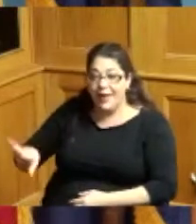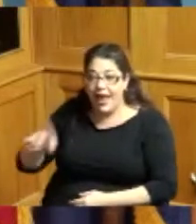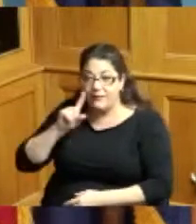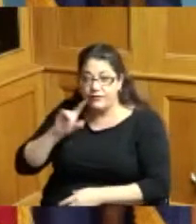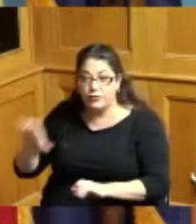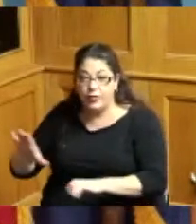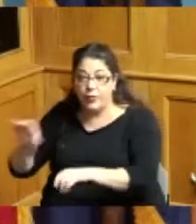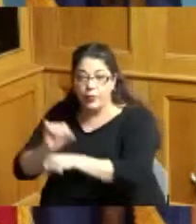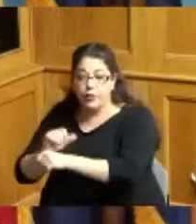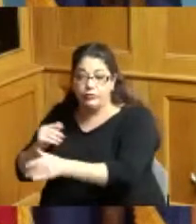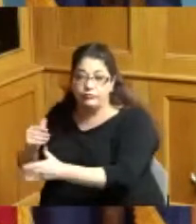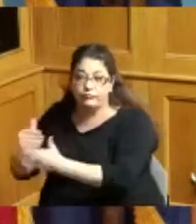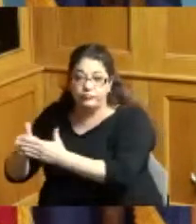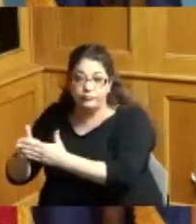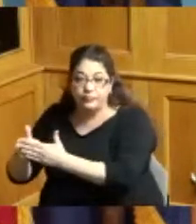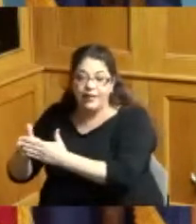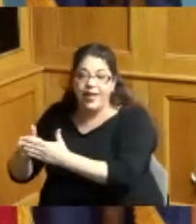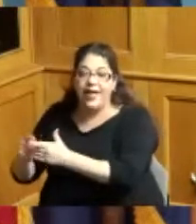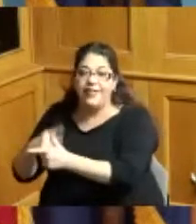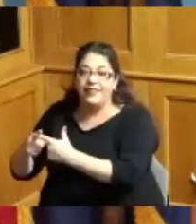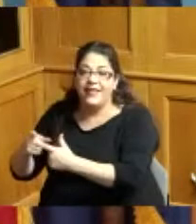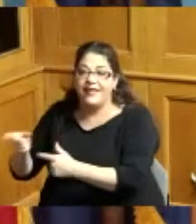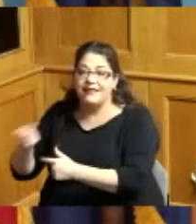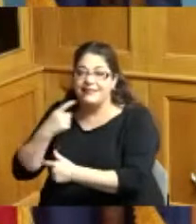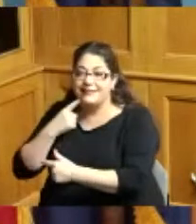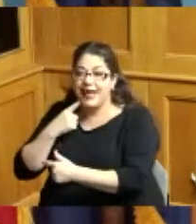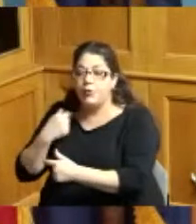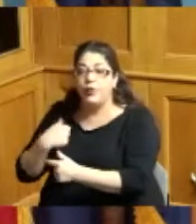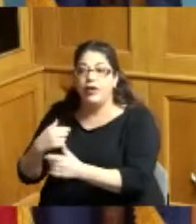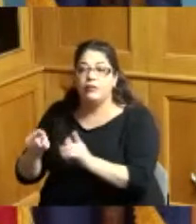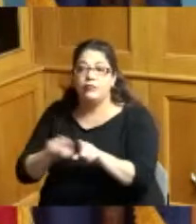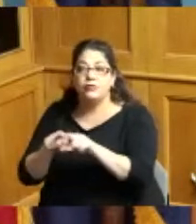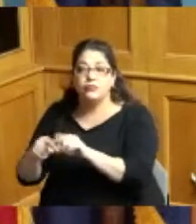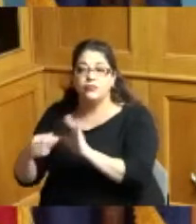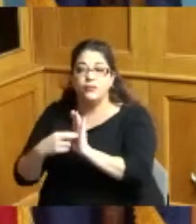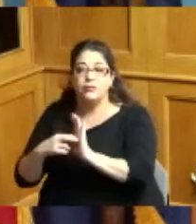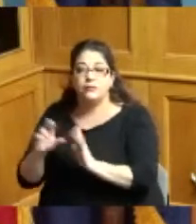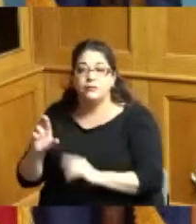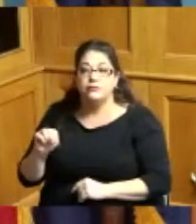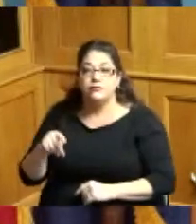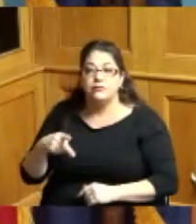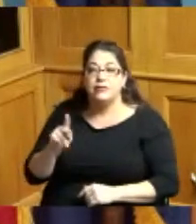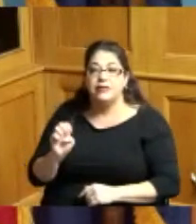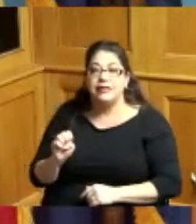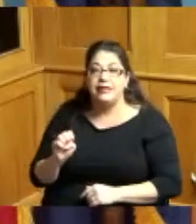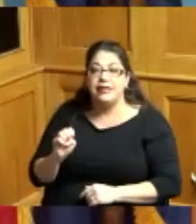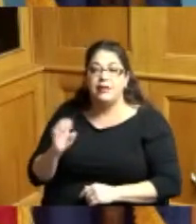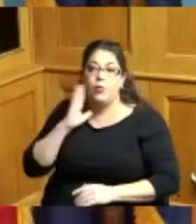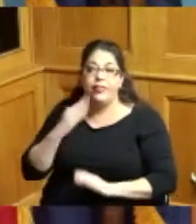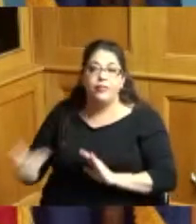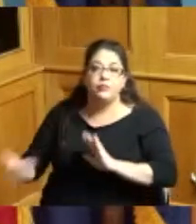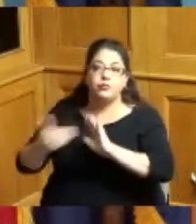far then they say well hey we represent Rumpke and we're going to sue the county so now we got to go